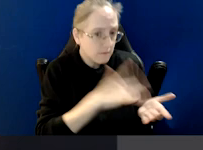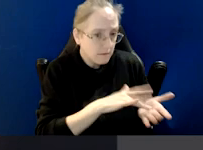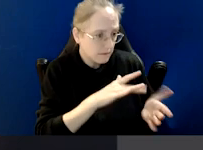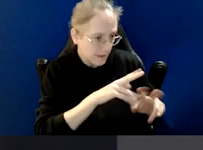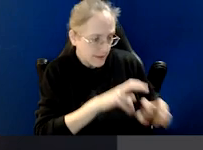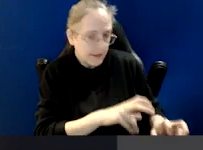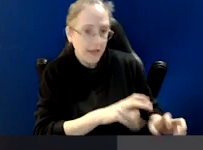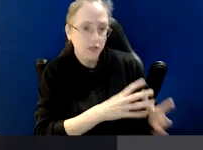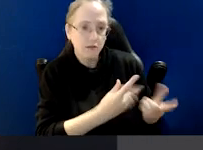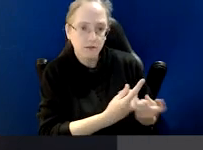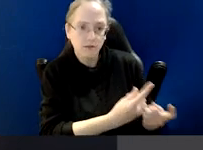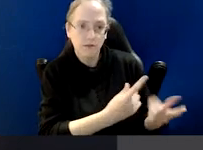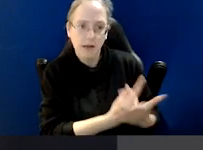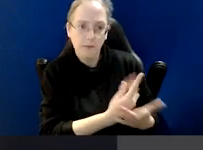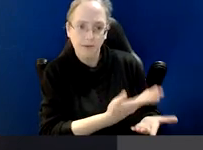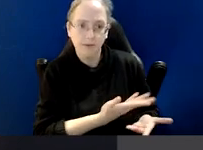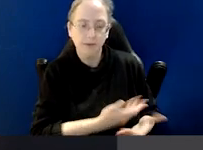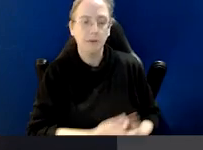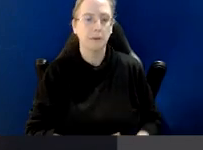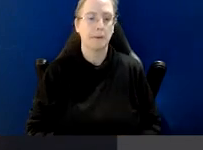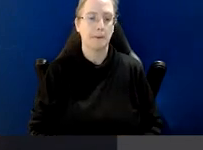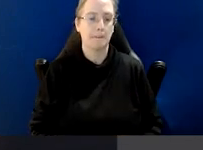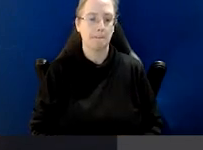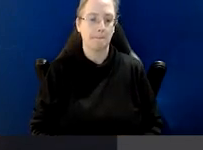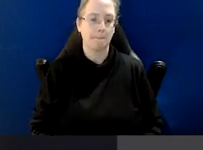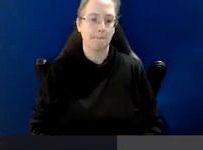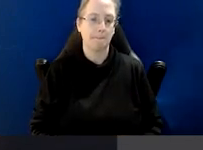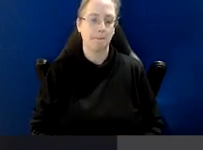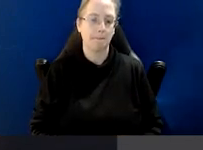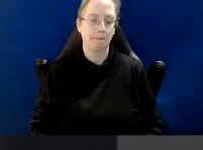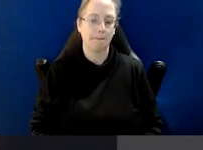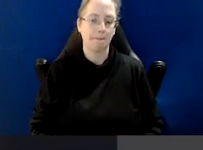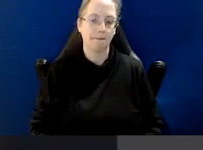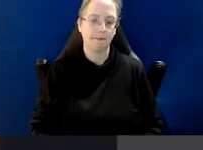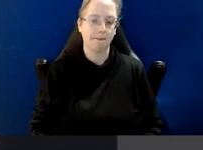in corruption detection and investigation, which are on our turf.